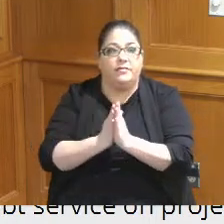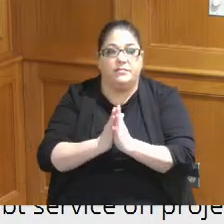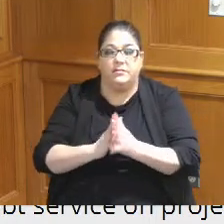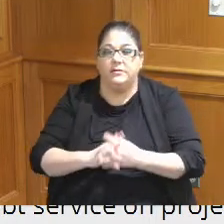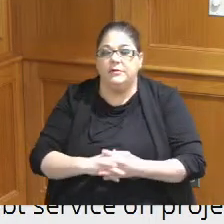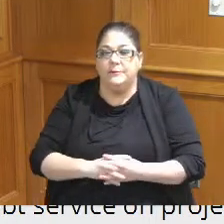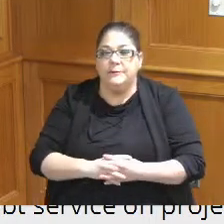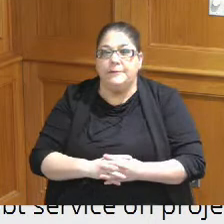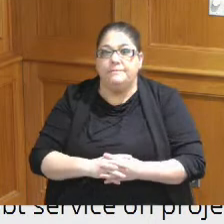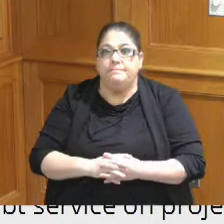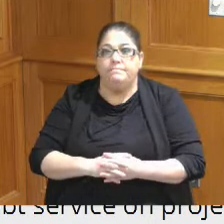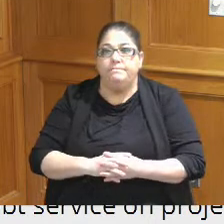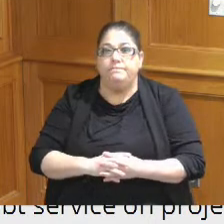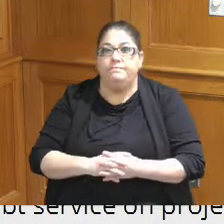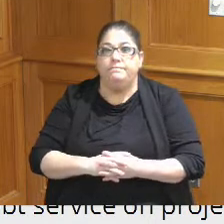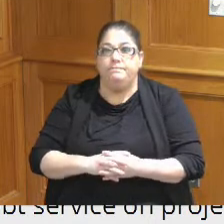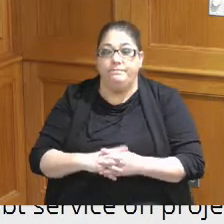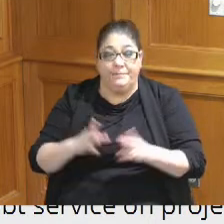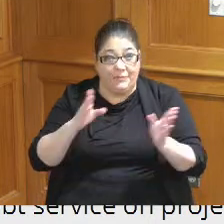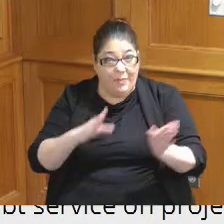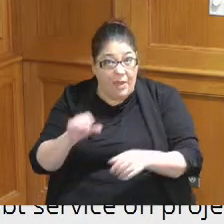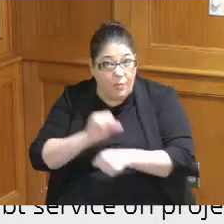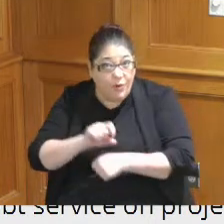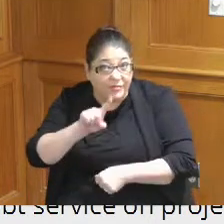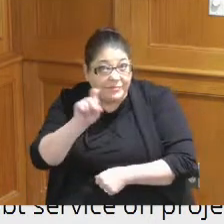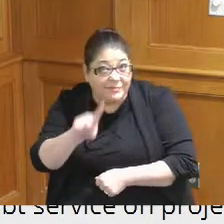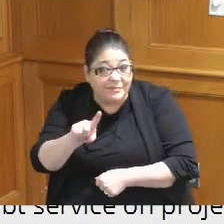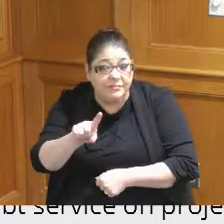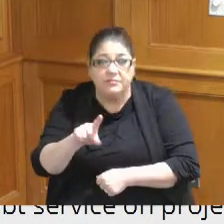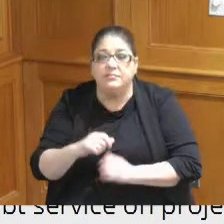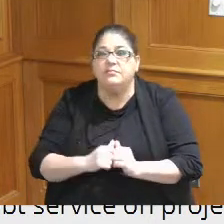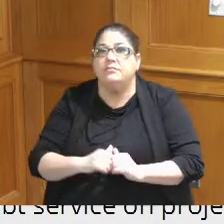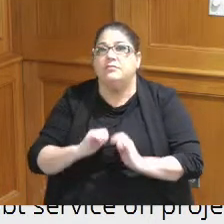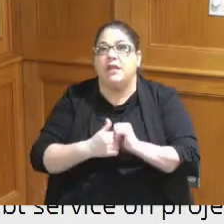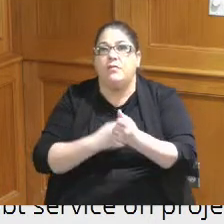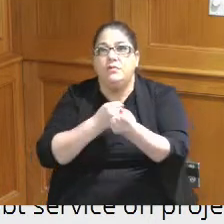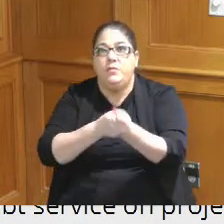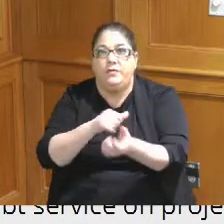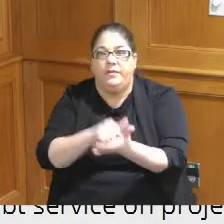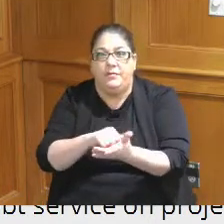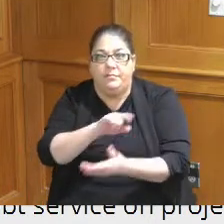does the does the plan work and and how would we support it so ultimately in terms of the